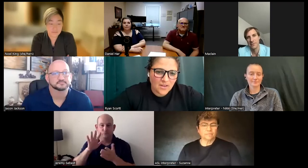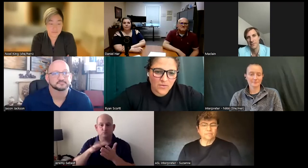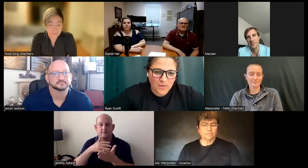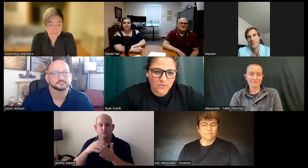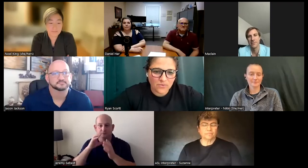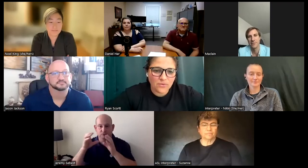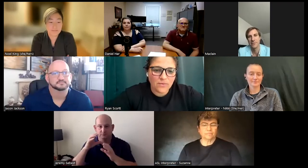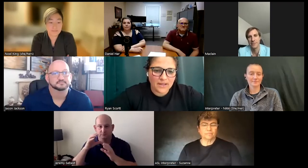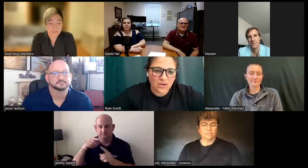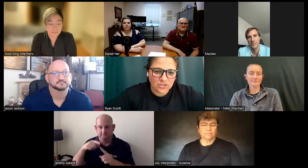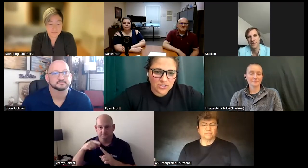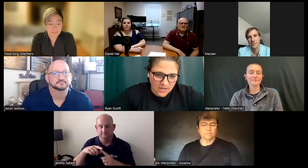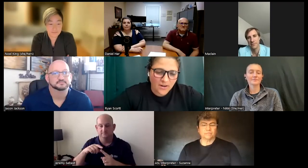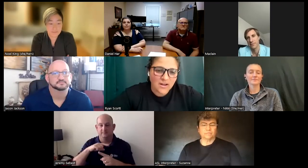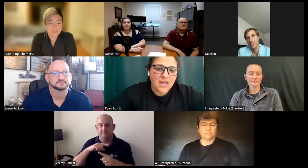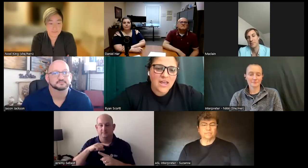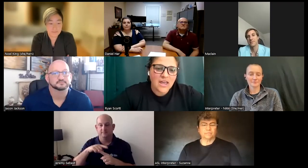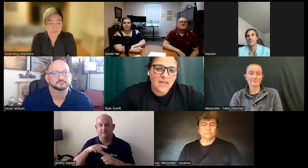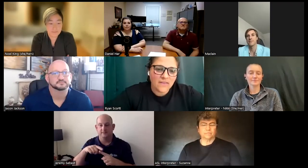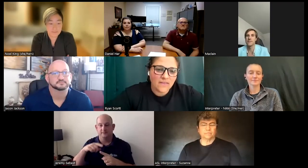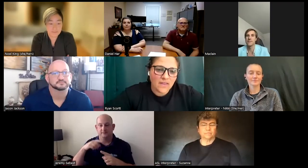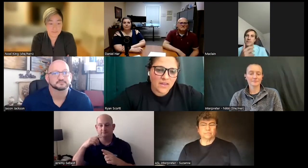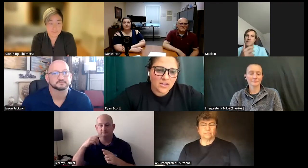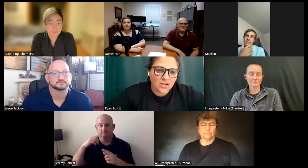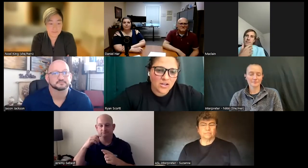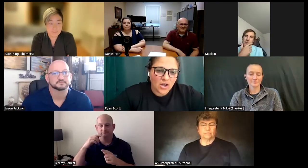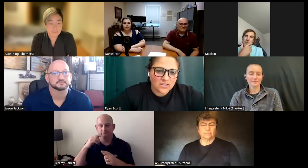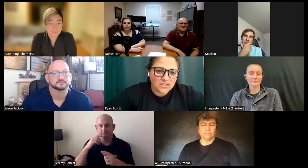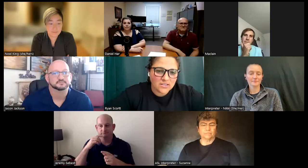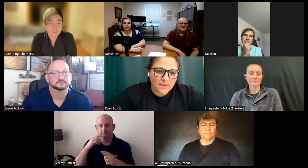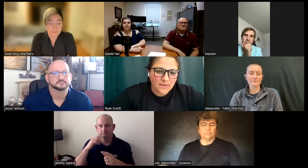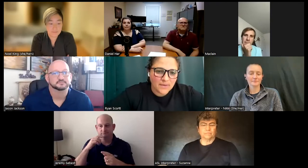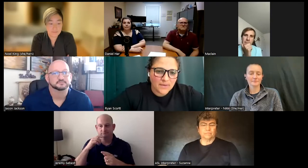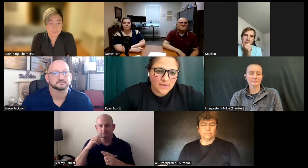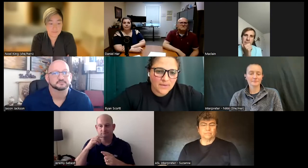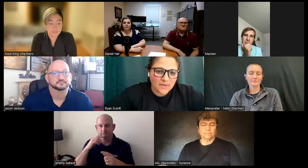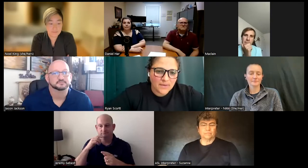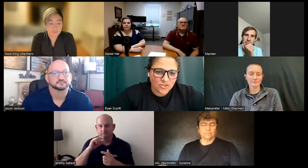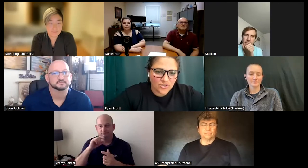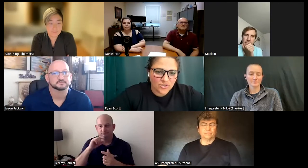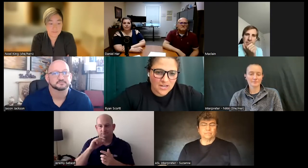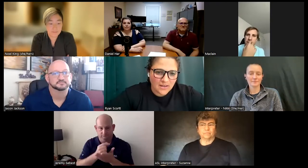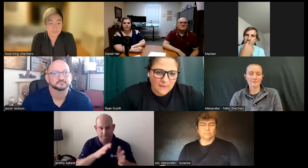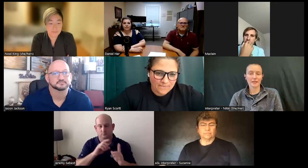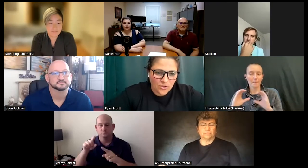All the way through my college career and then got my degree